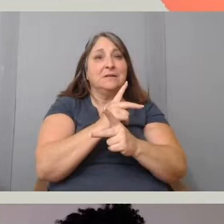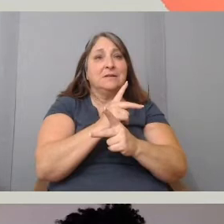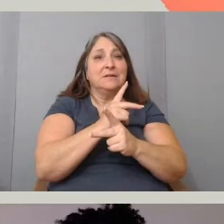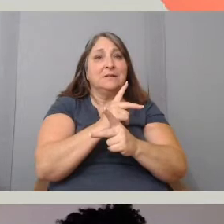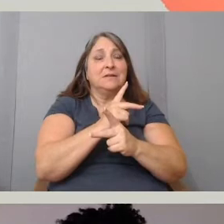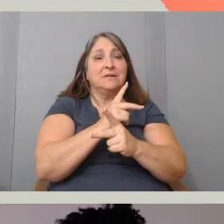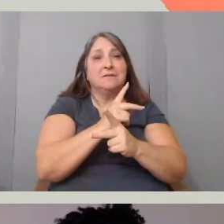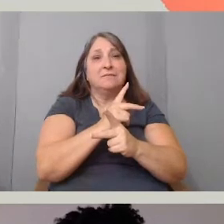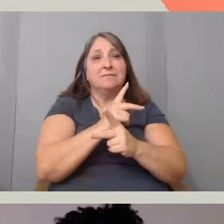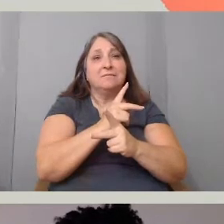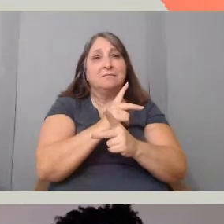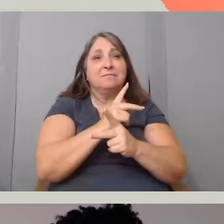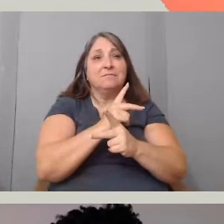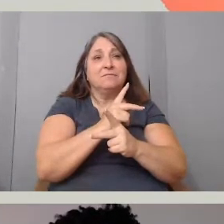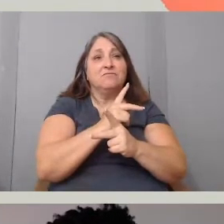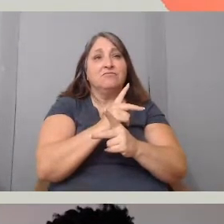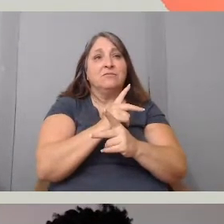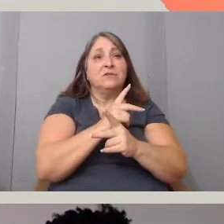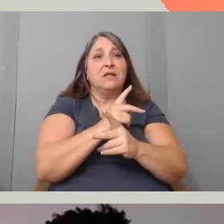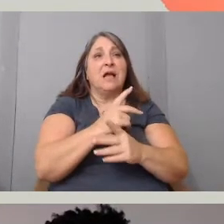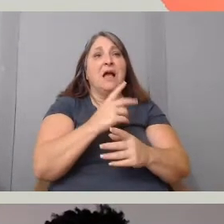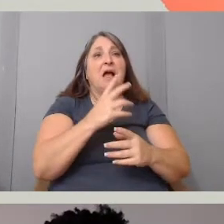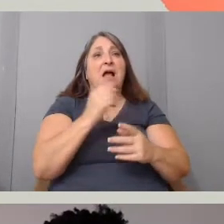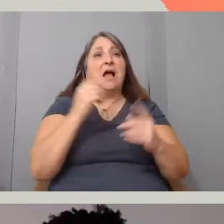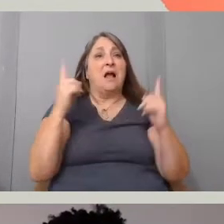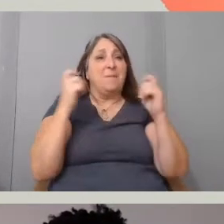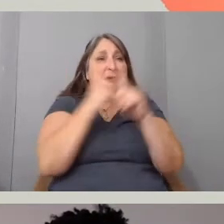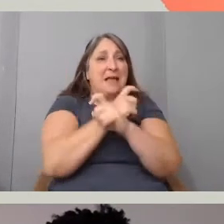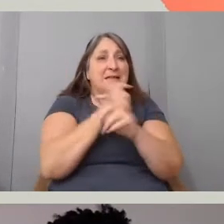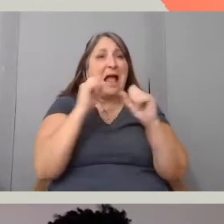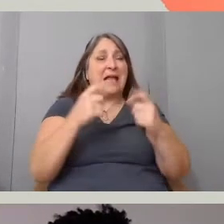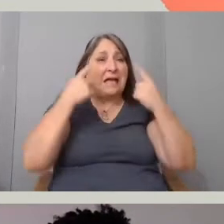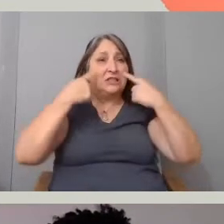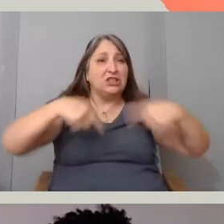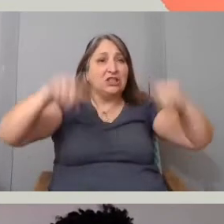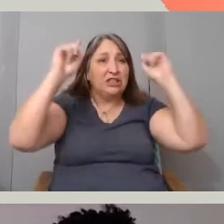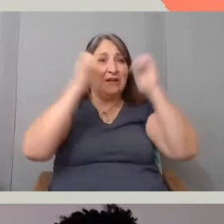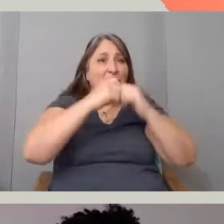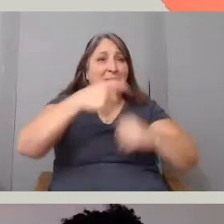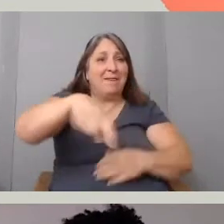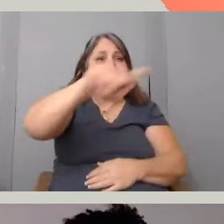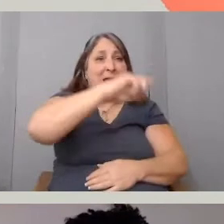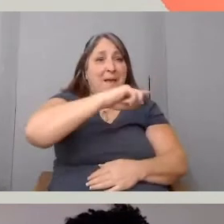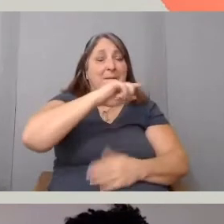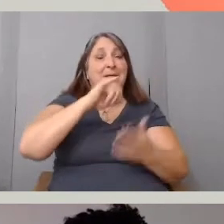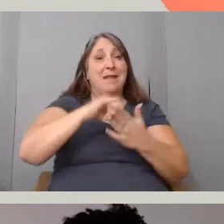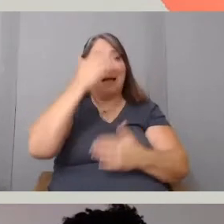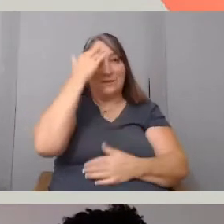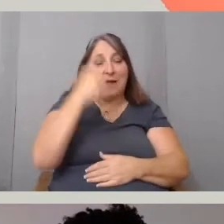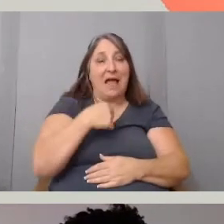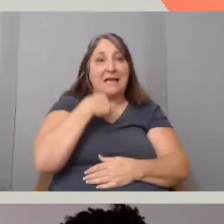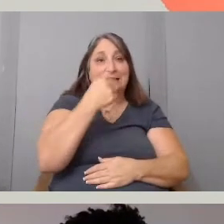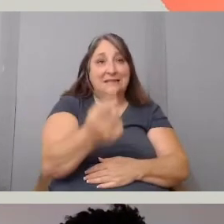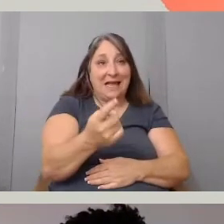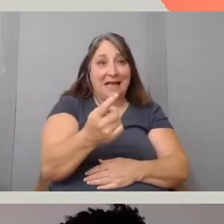I am sometimes able to achieve with these guys and that's why I kind of showed you those three samples.